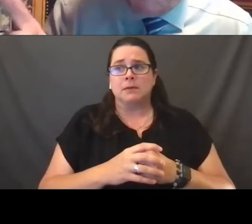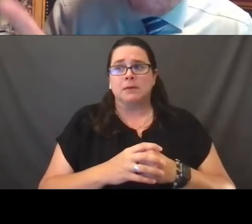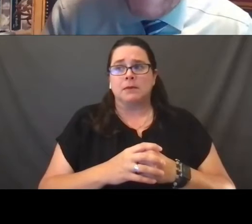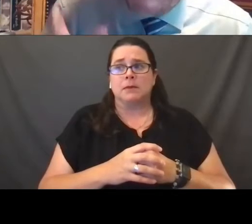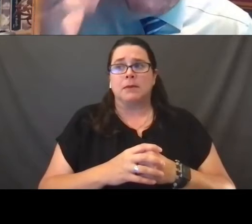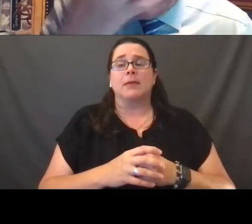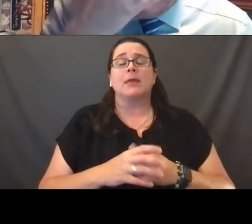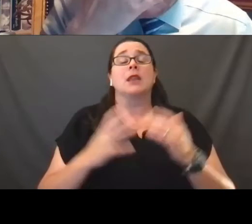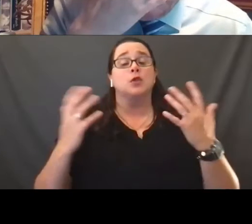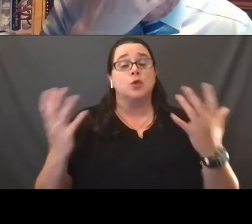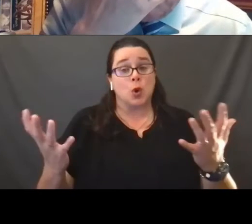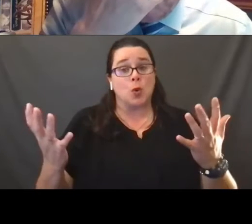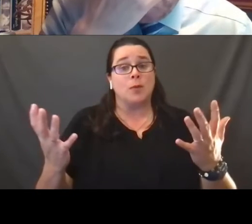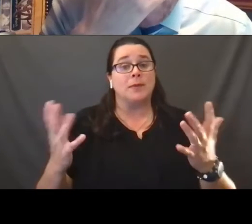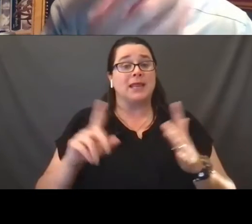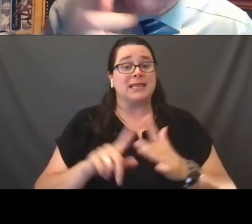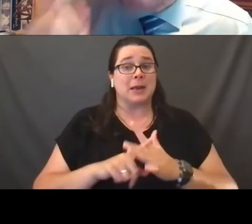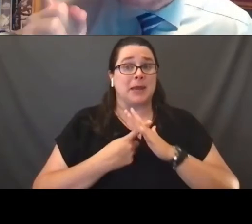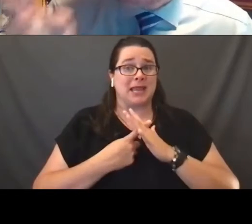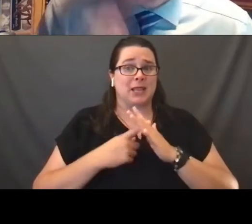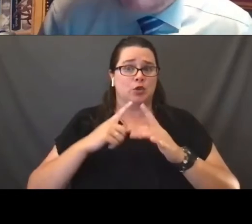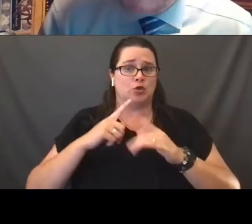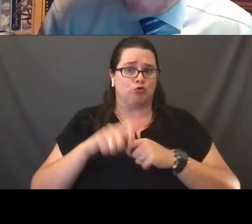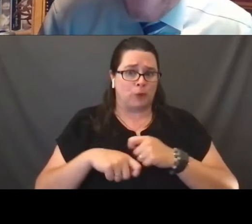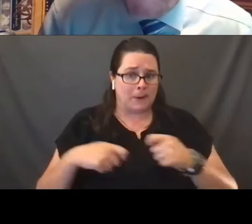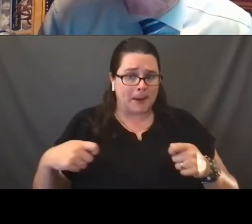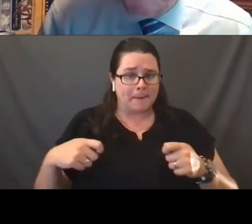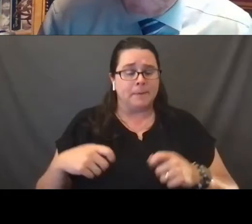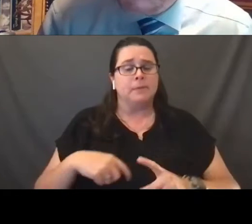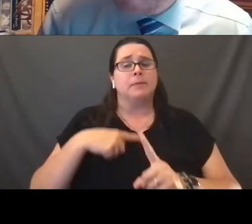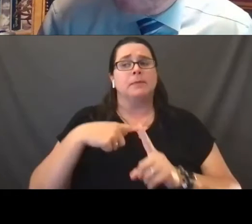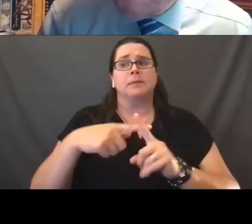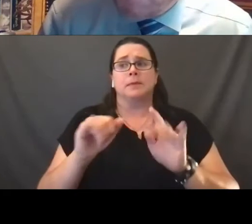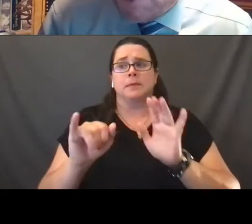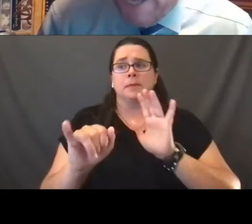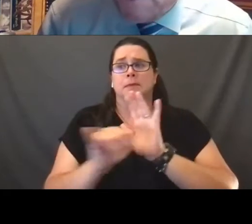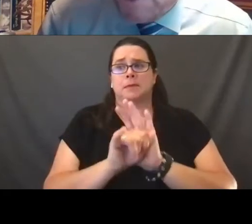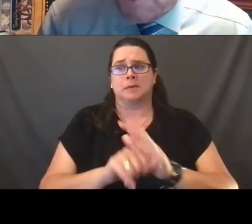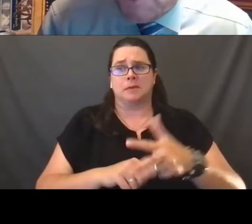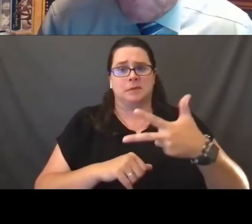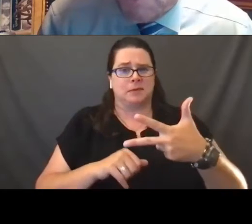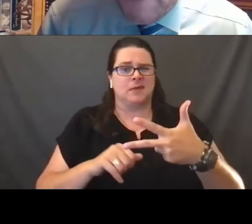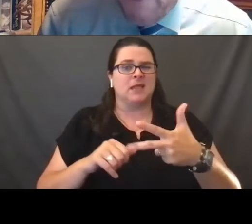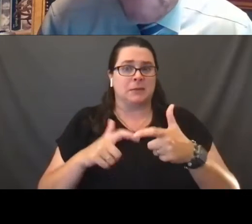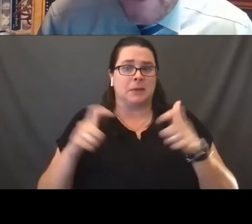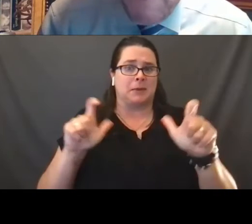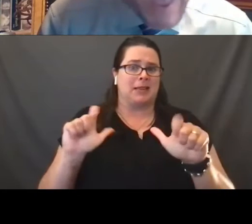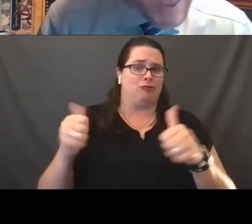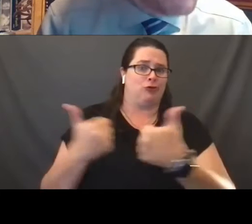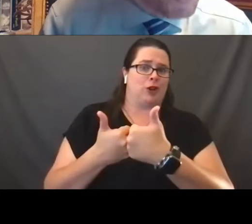And so as I begin to conclude, let me also identify for you some of the great challenges that are still out there